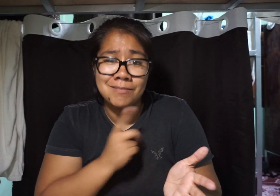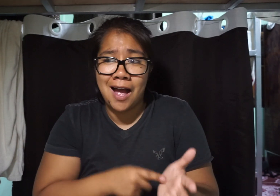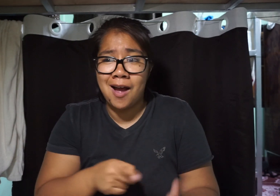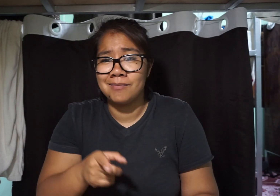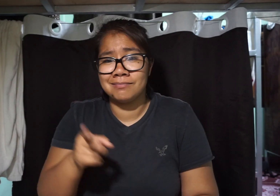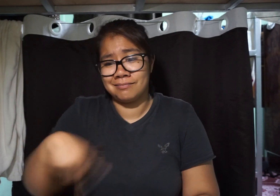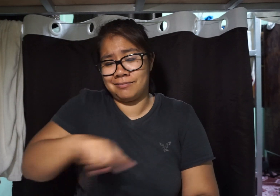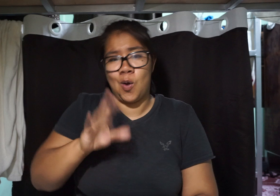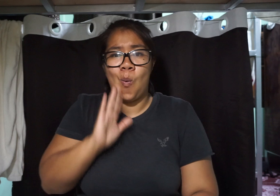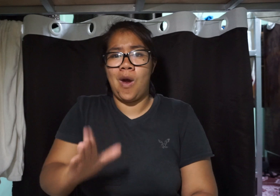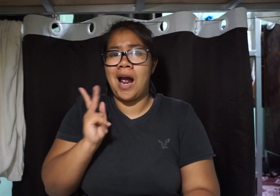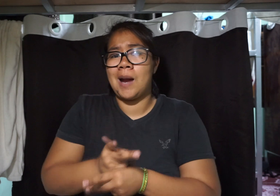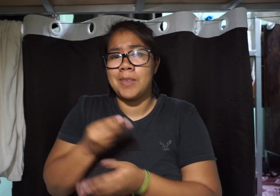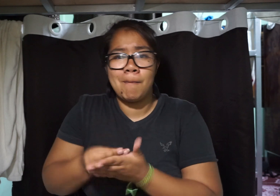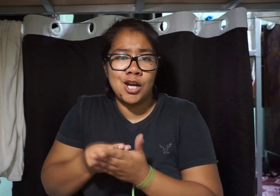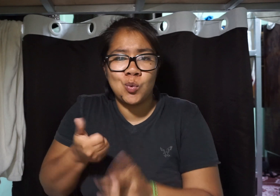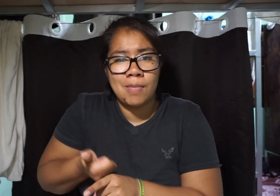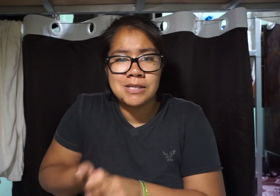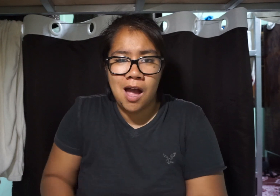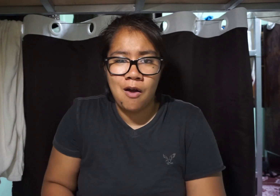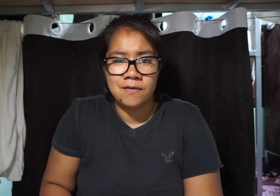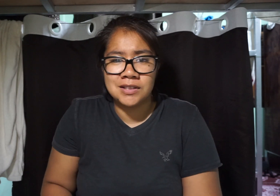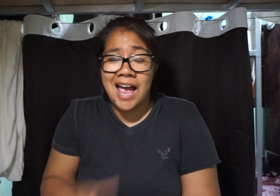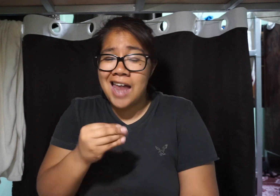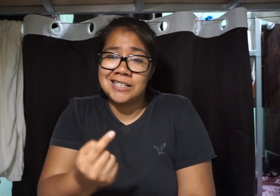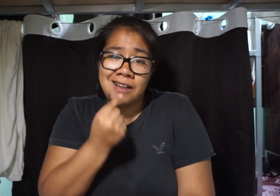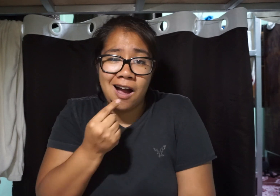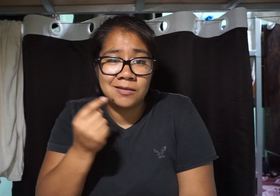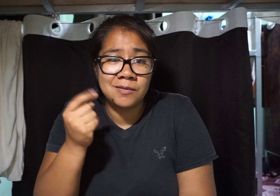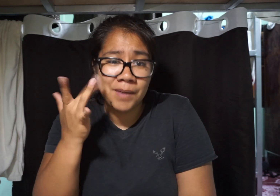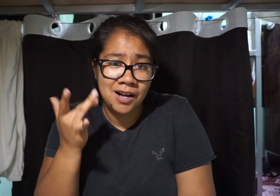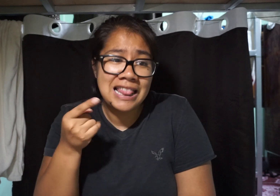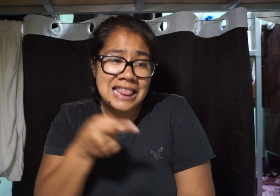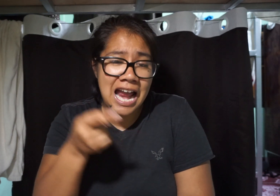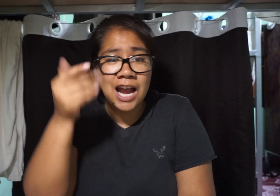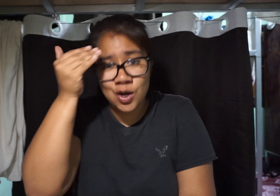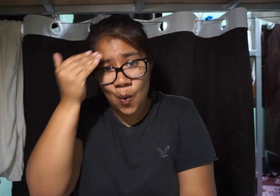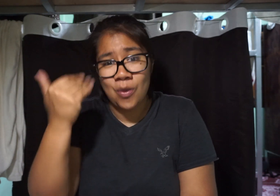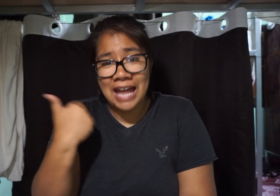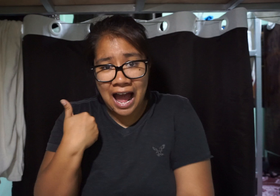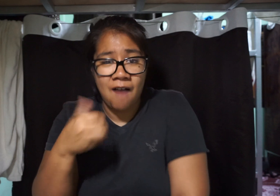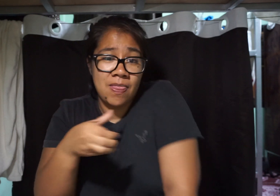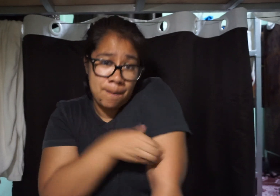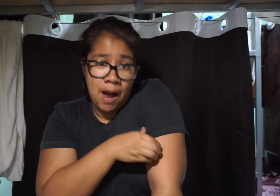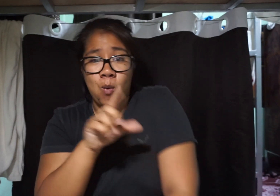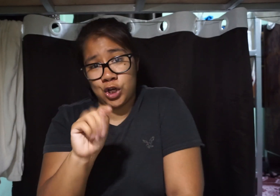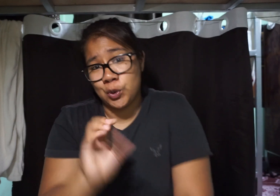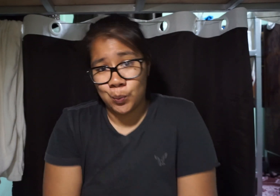Sometime they will keep the money to themselves And it sucks because they know they have the power to